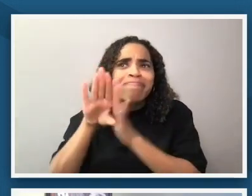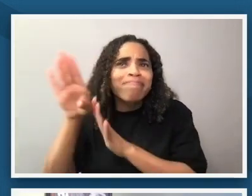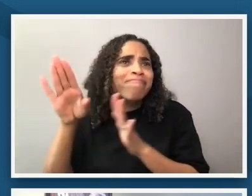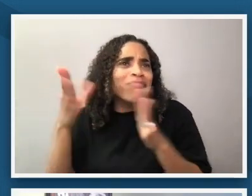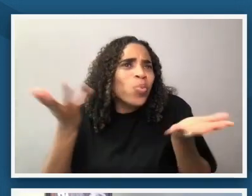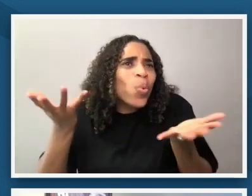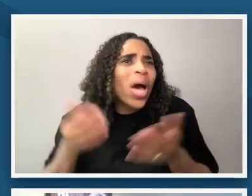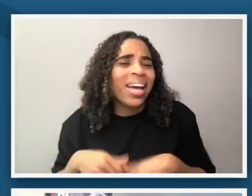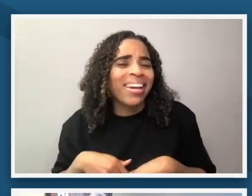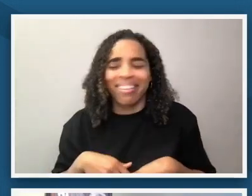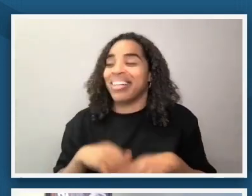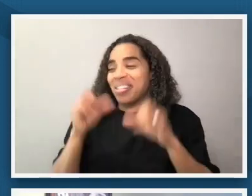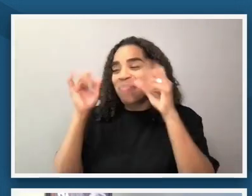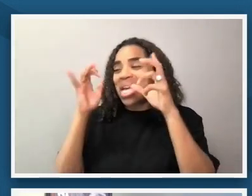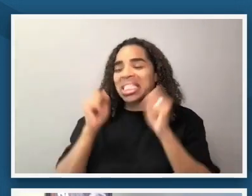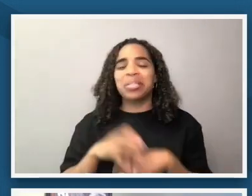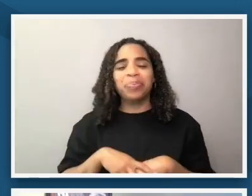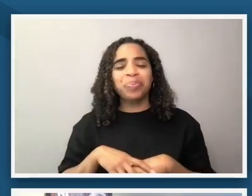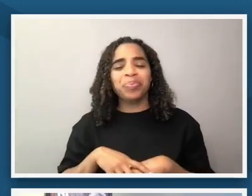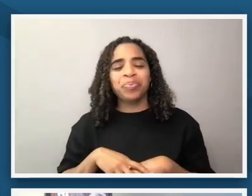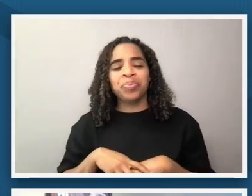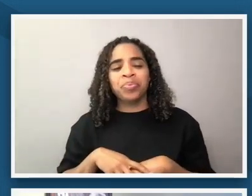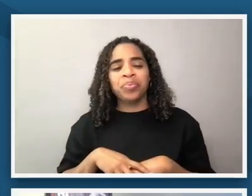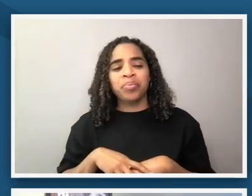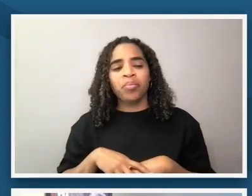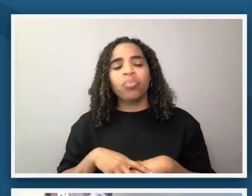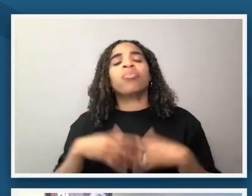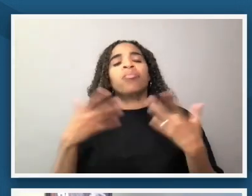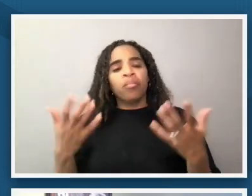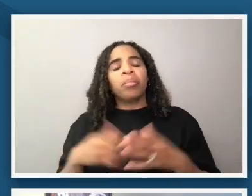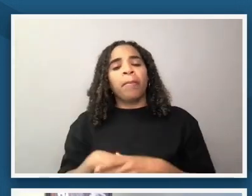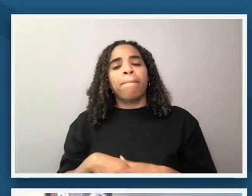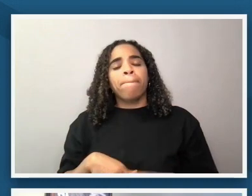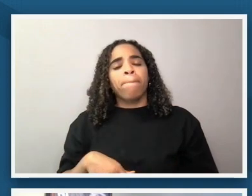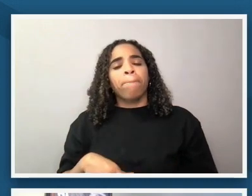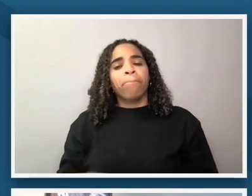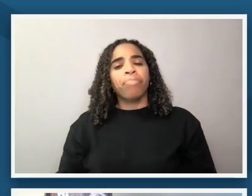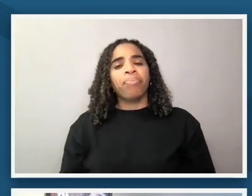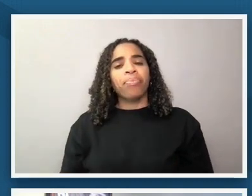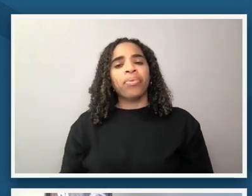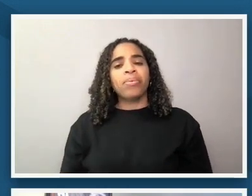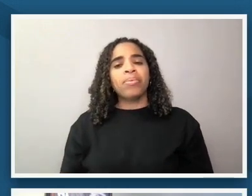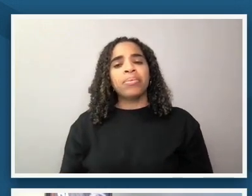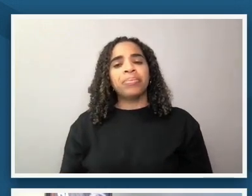one of the pieces about um one of the